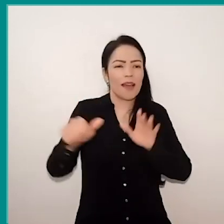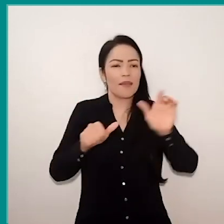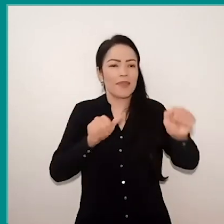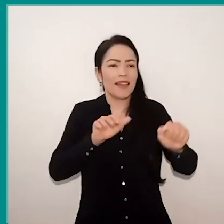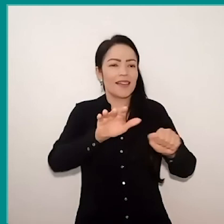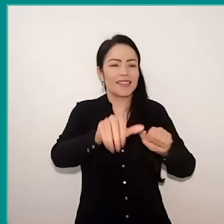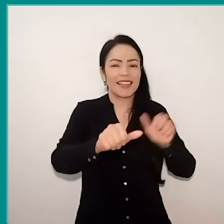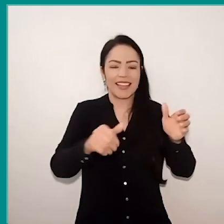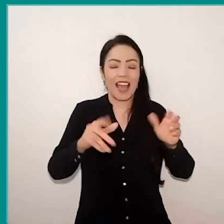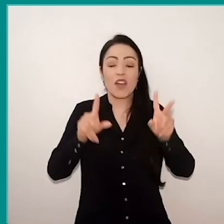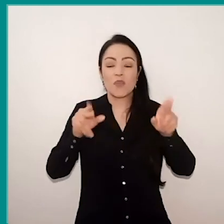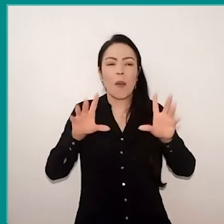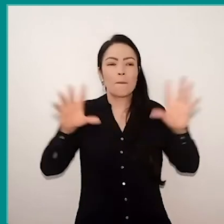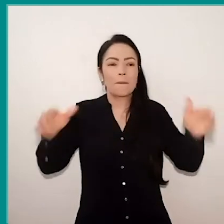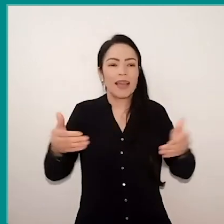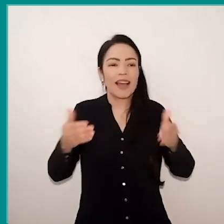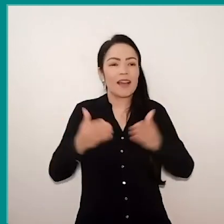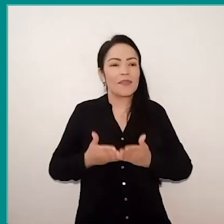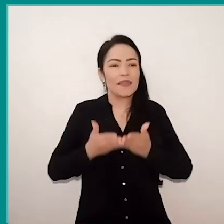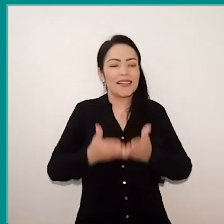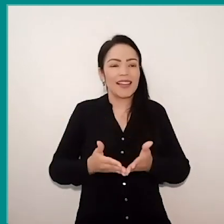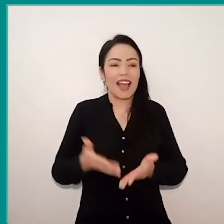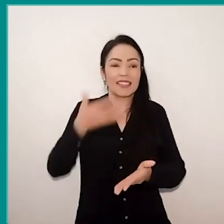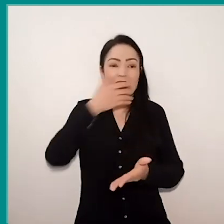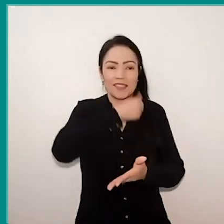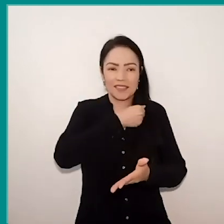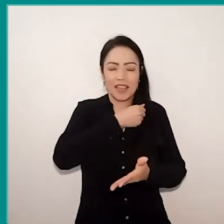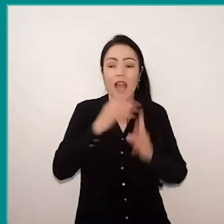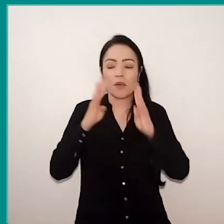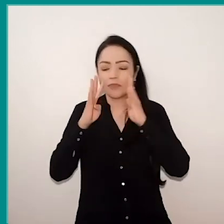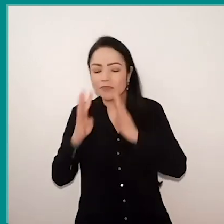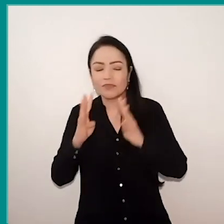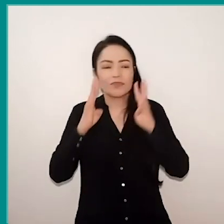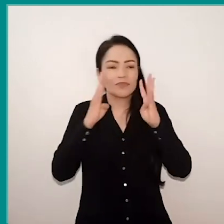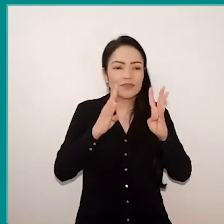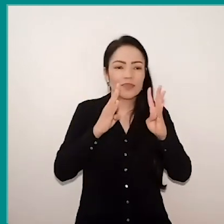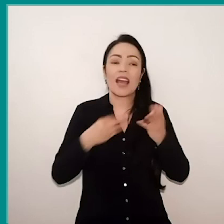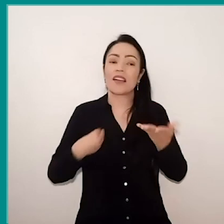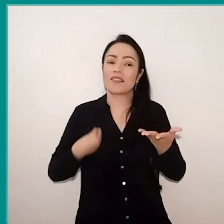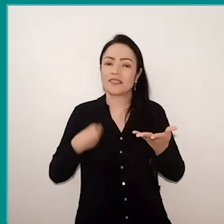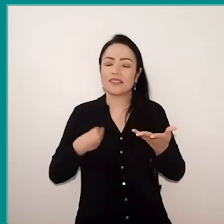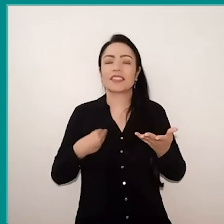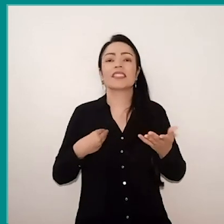this sensitive listening from of the reality of each one, from the needs of each one.